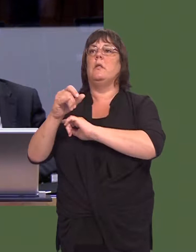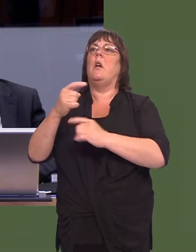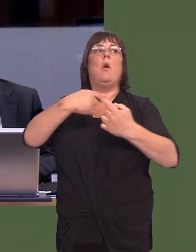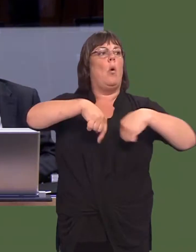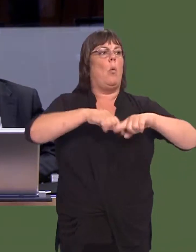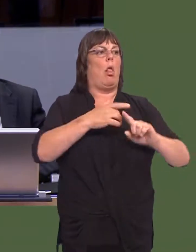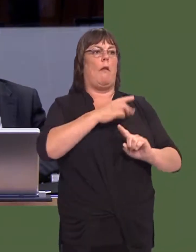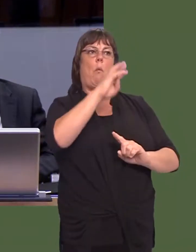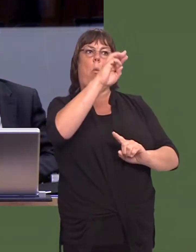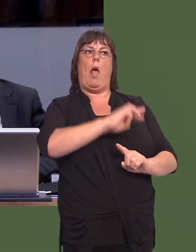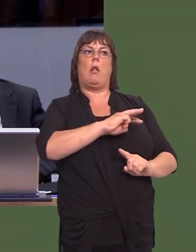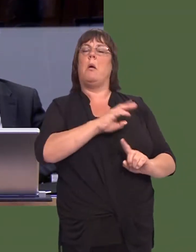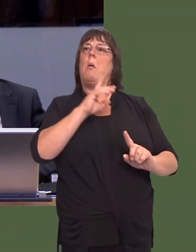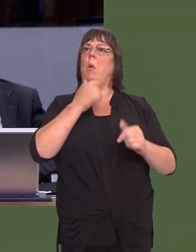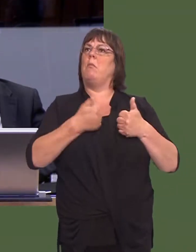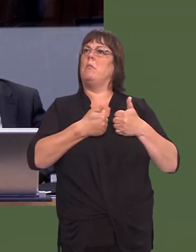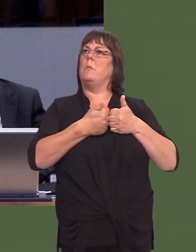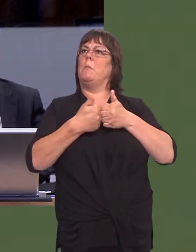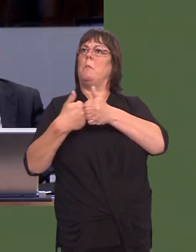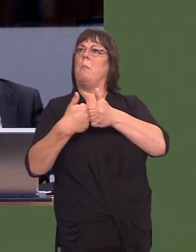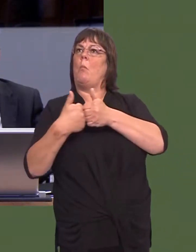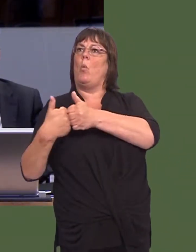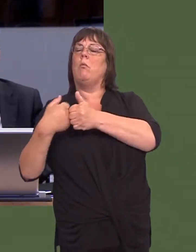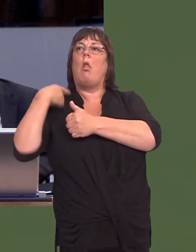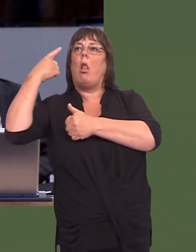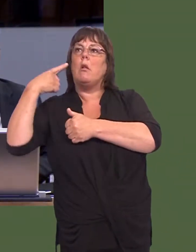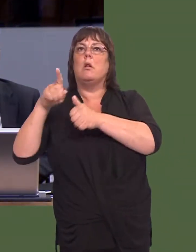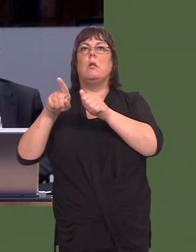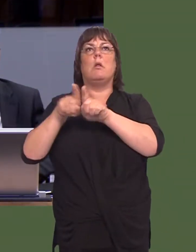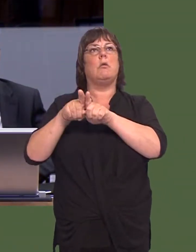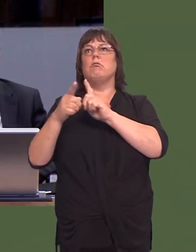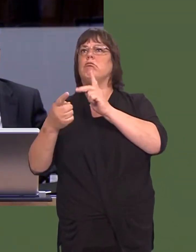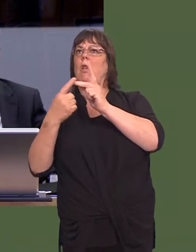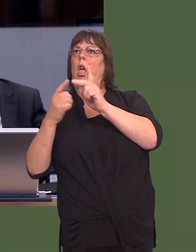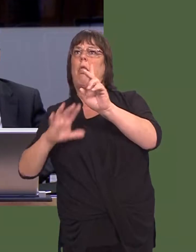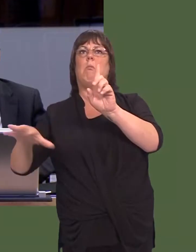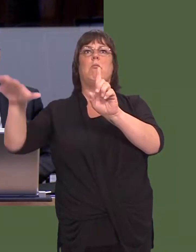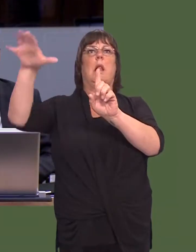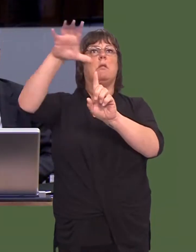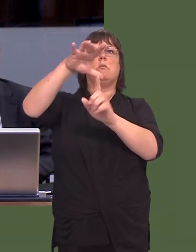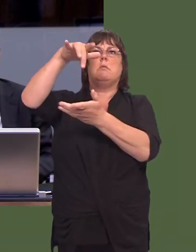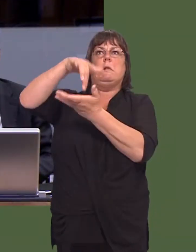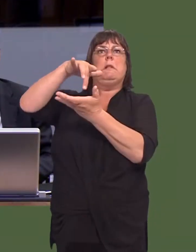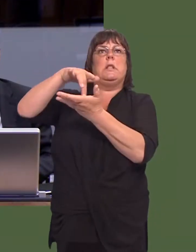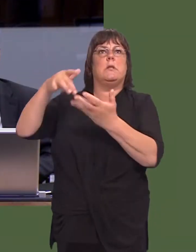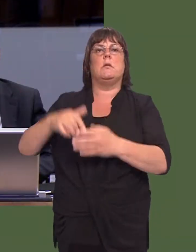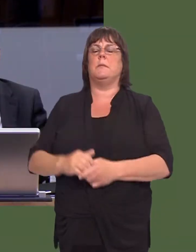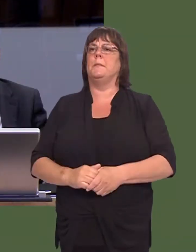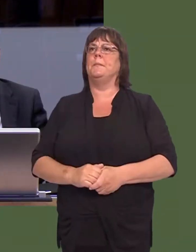And, whilst we might live in Wales, we stand shoulder to shoulder with the communities in London and anywhere else where people feel under threat. Andrew R.T.